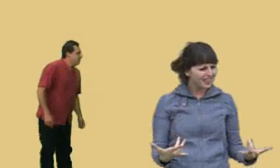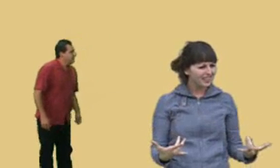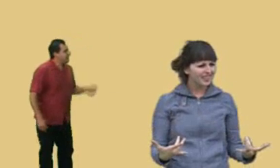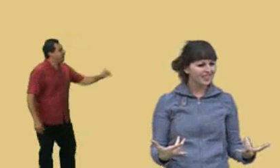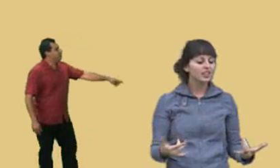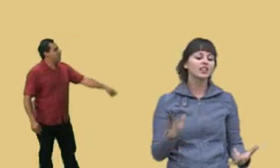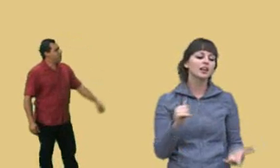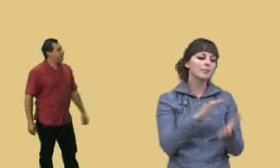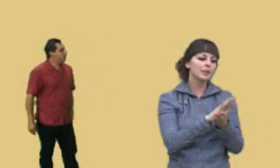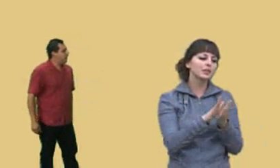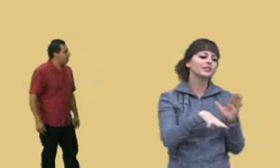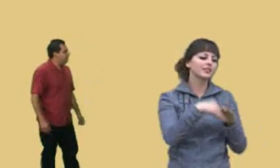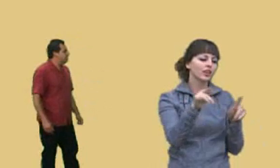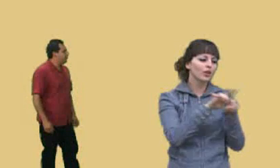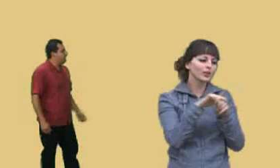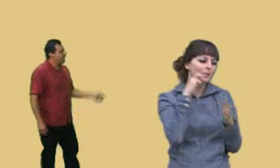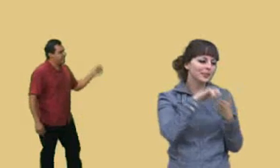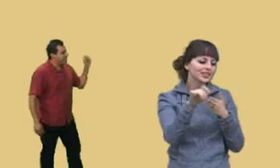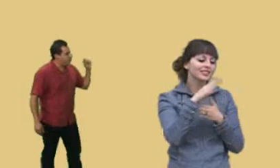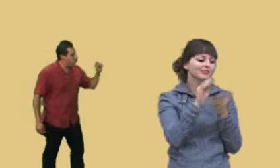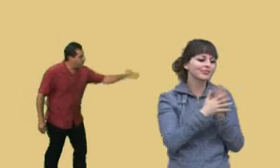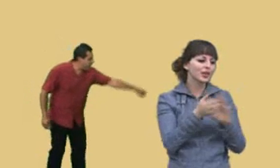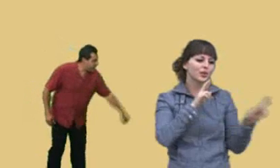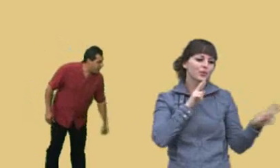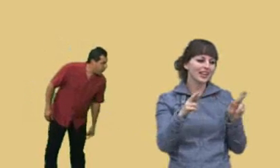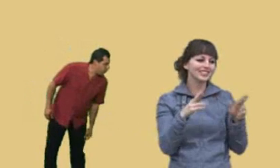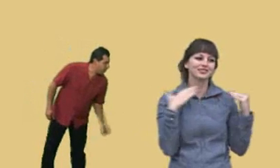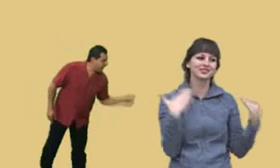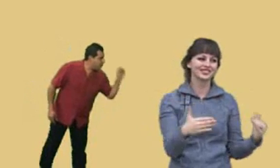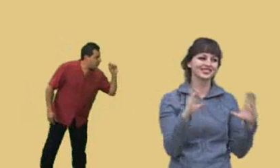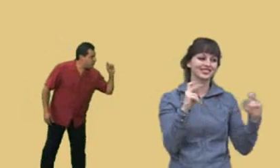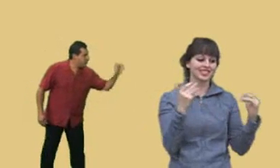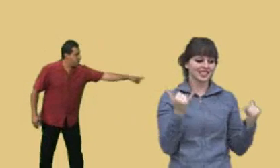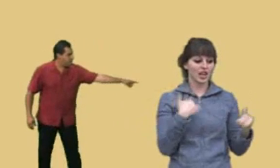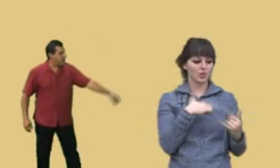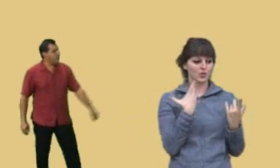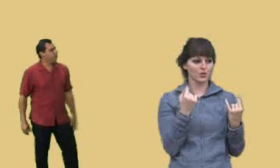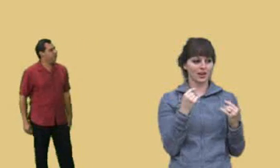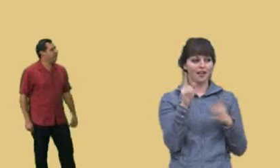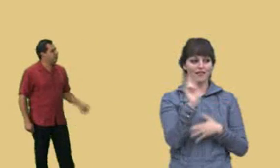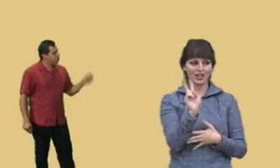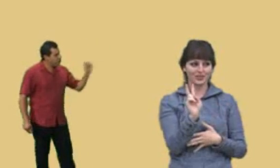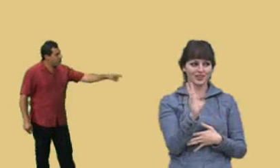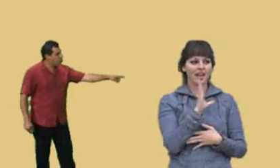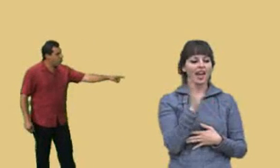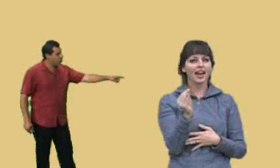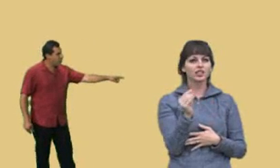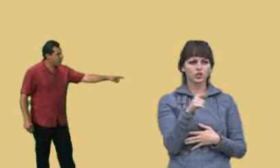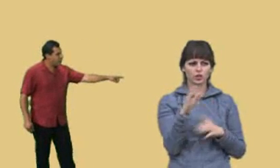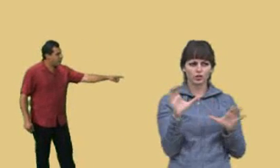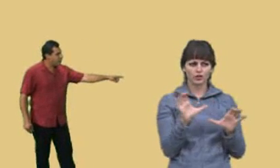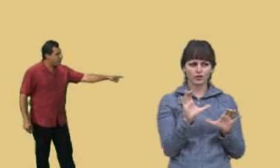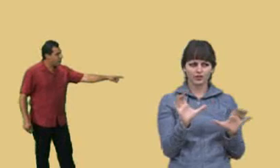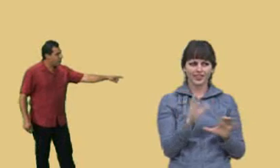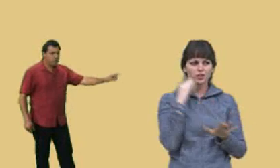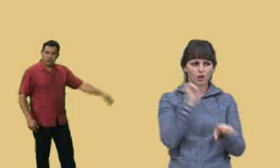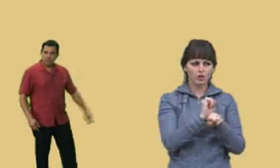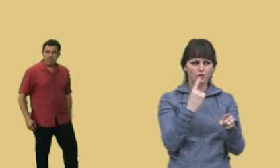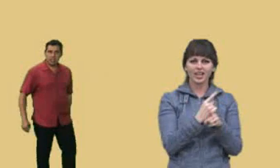Take out a piece of paper and a pencil, and let's get ready to go! Today, we're doing volume. Now, you did the homework, right? Charlie: Yeah! Professor Perez: Oh, you did, huh?